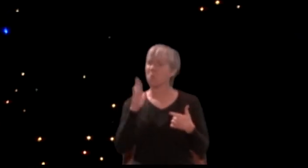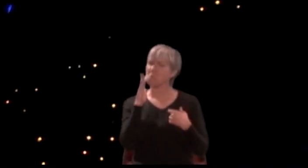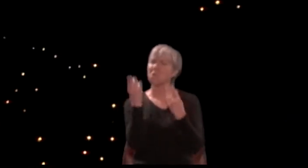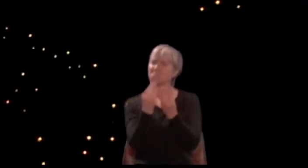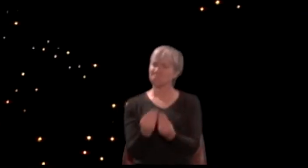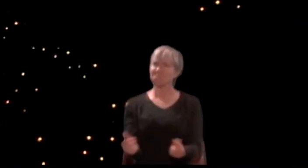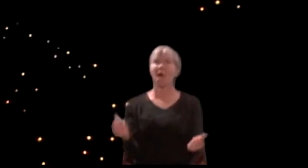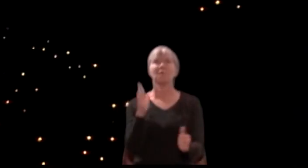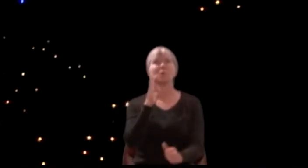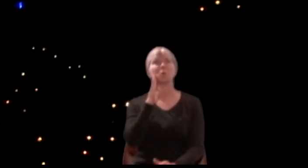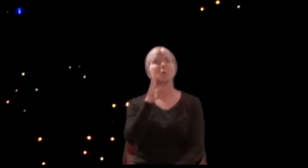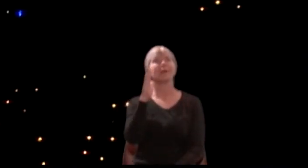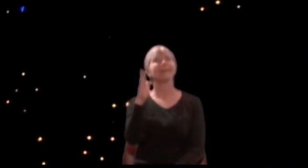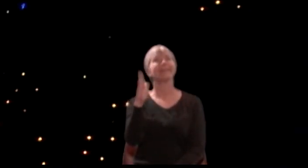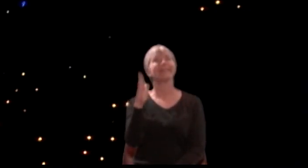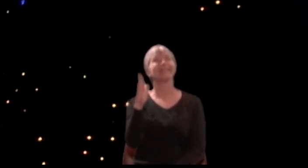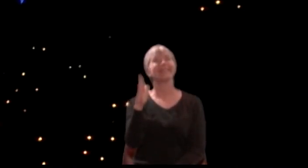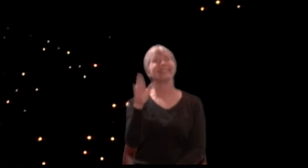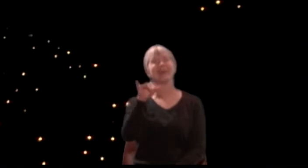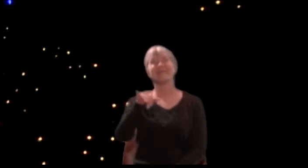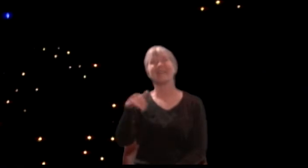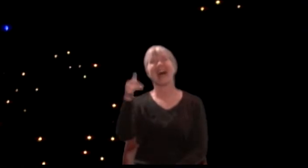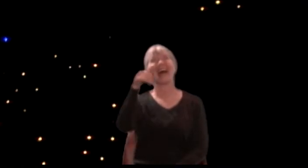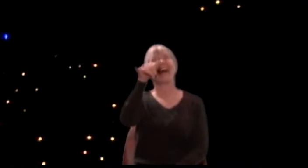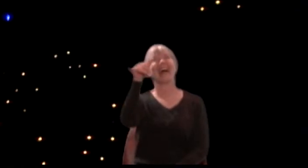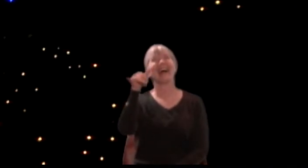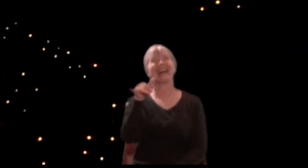so, good night unto you all.